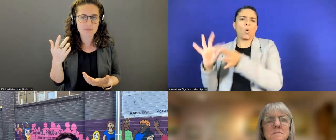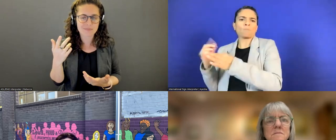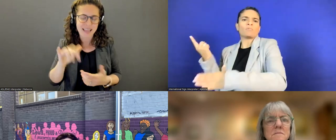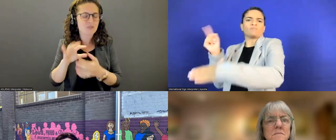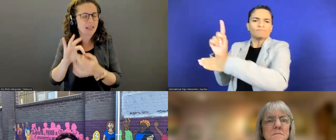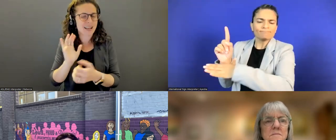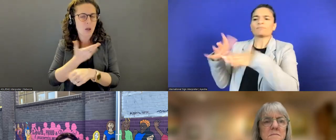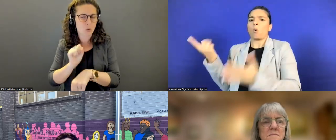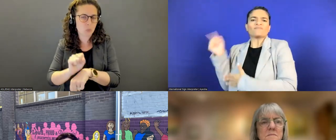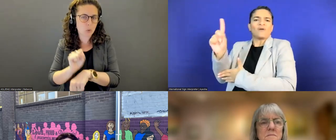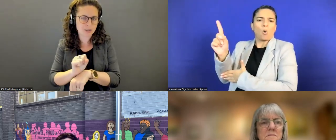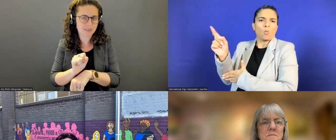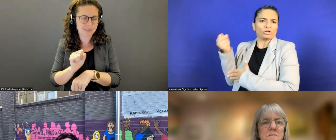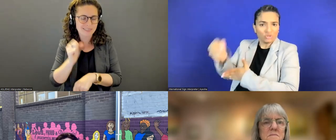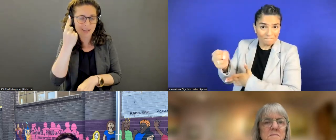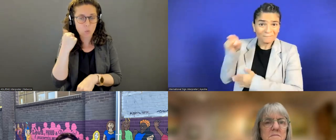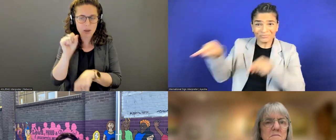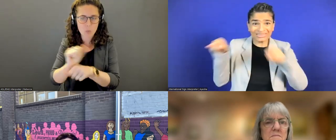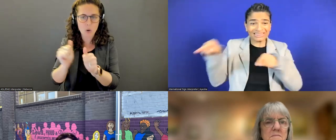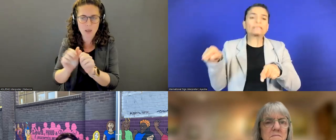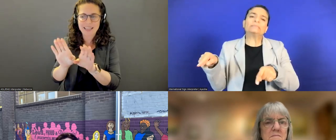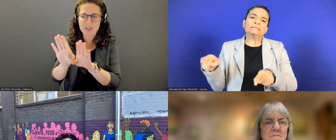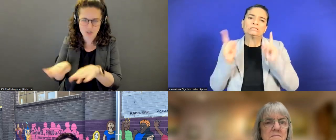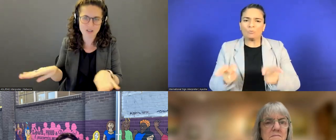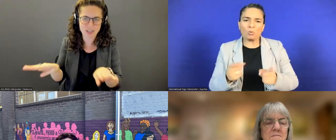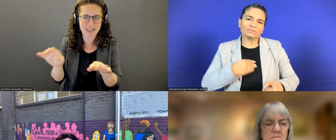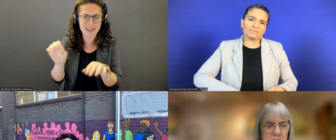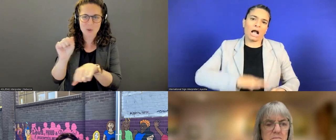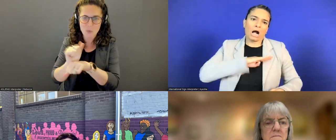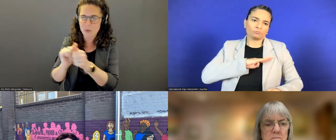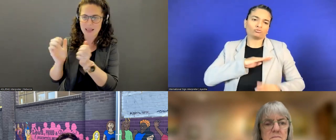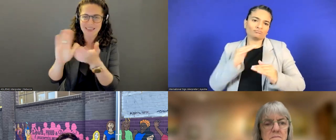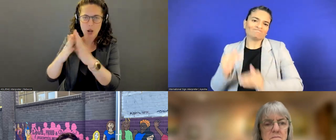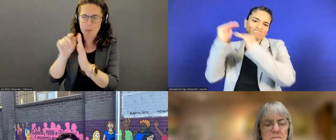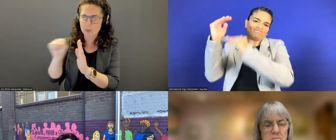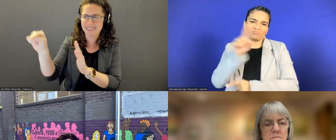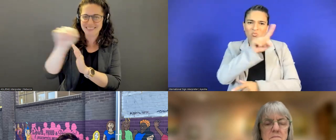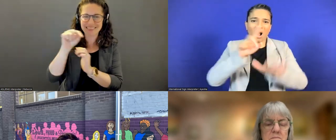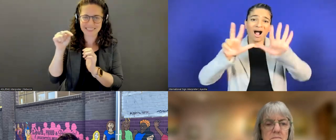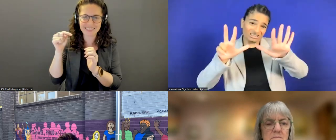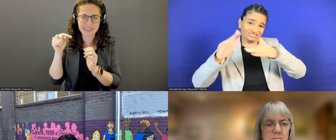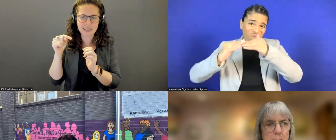Because we work and partner with children and communities, you know, our definition